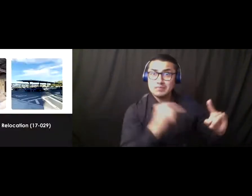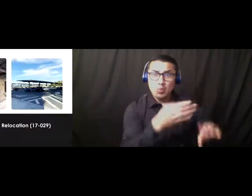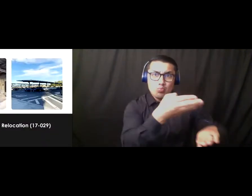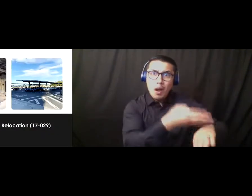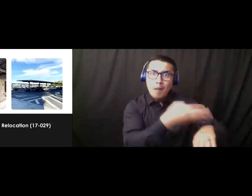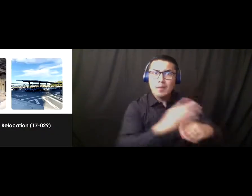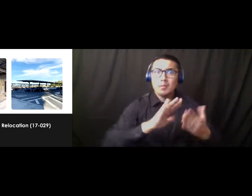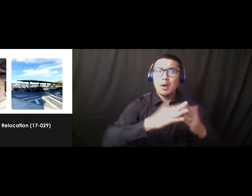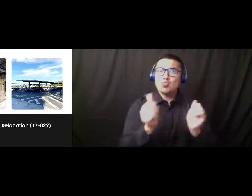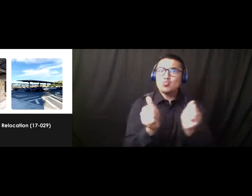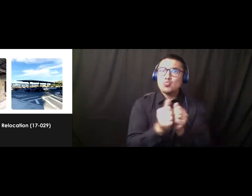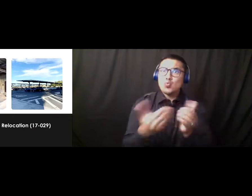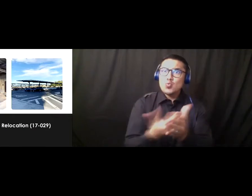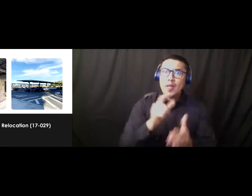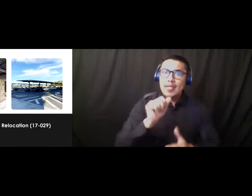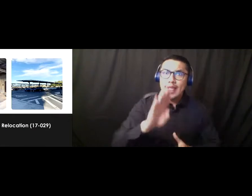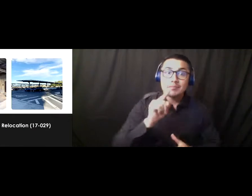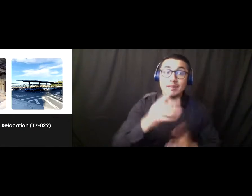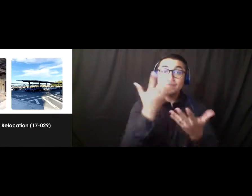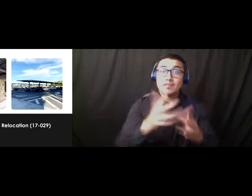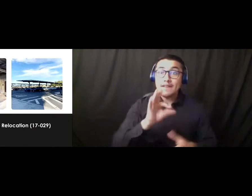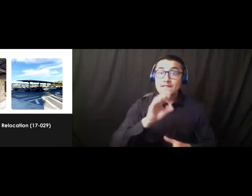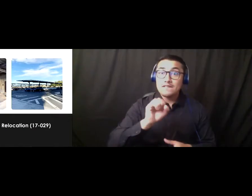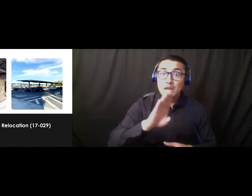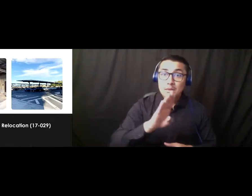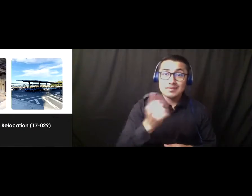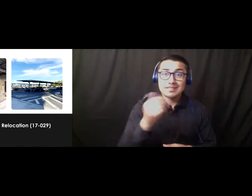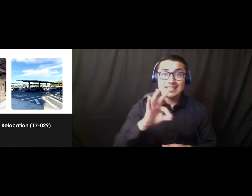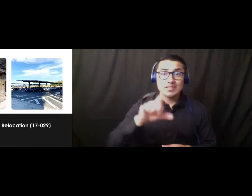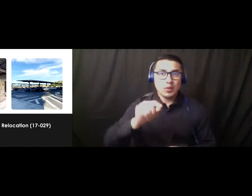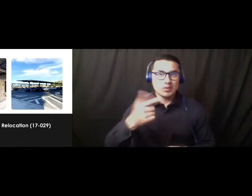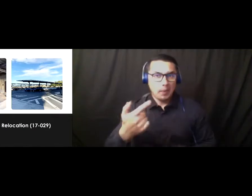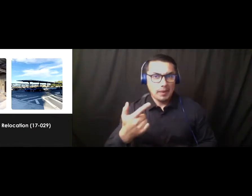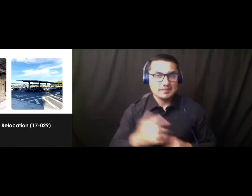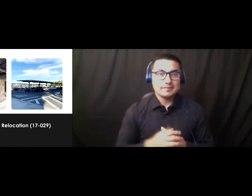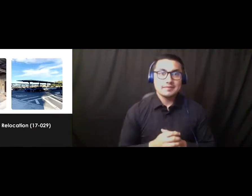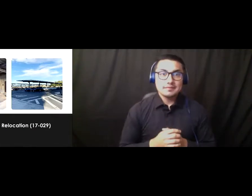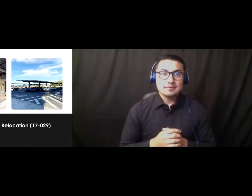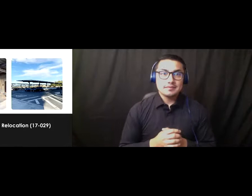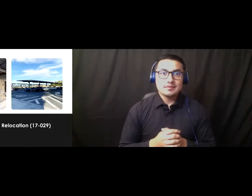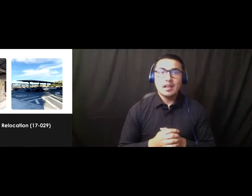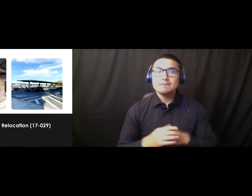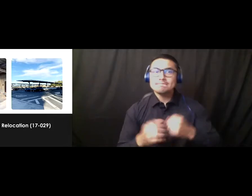This facility was dedicated on February 19, 2021. Infrastructure MPV relocation